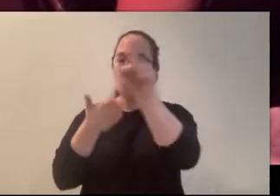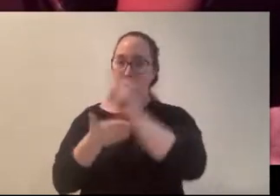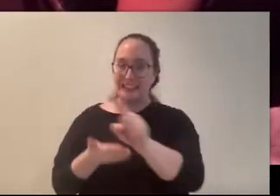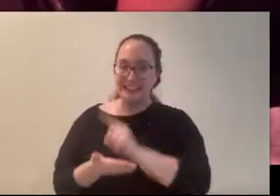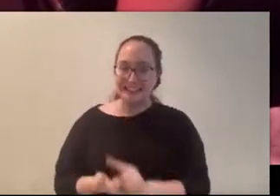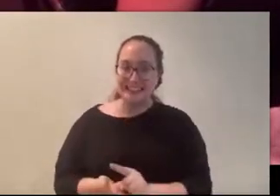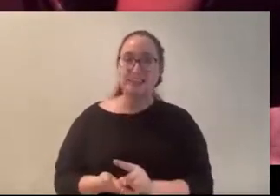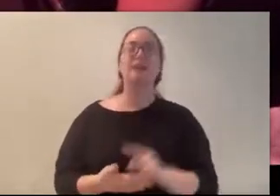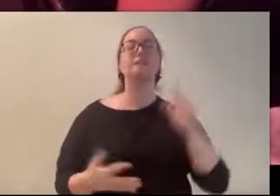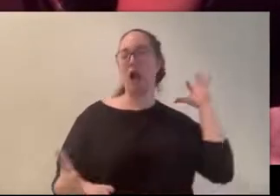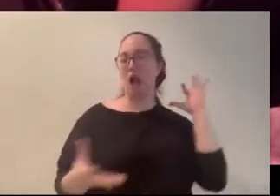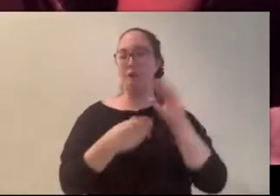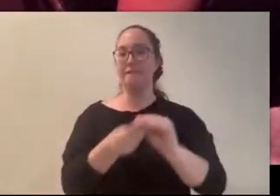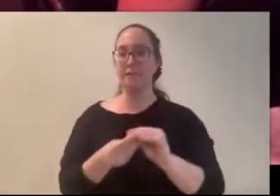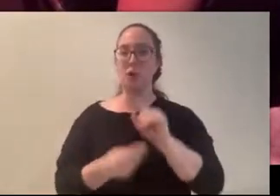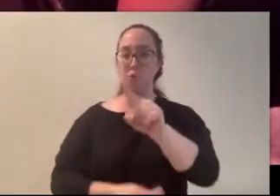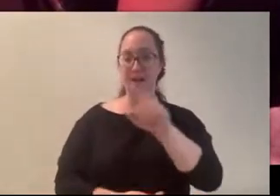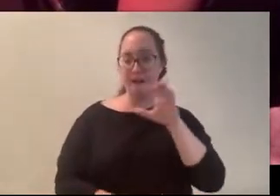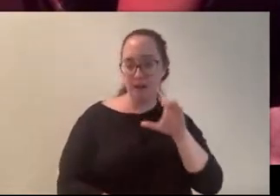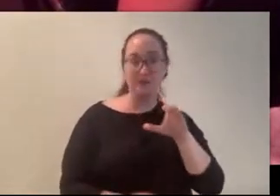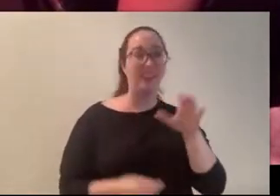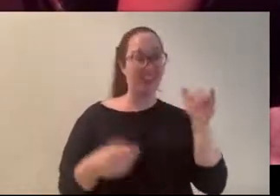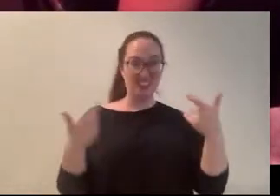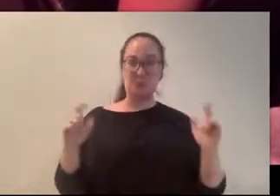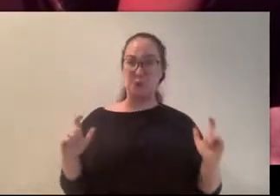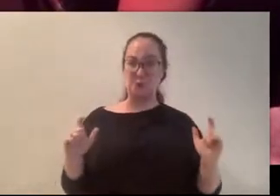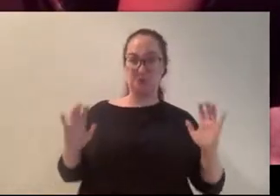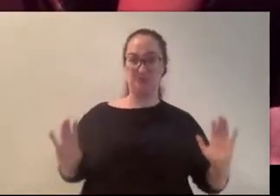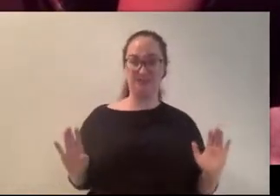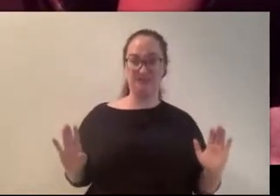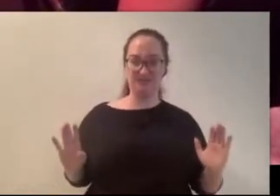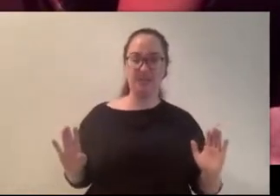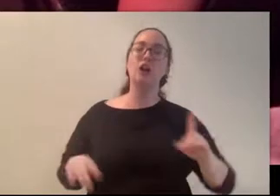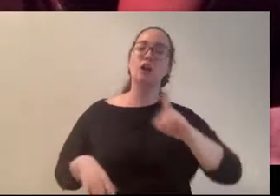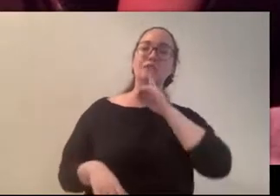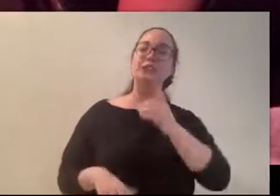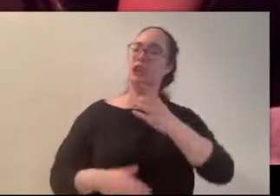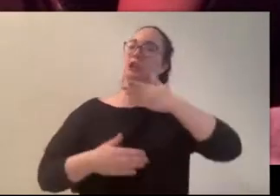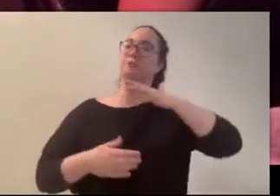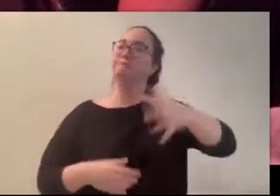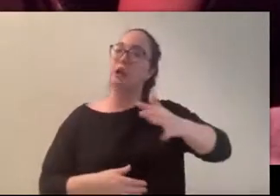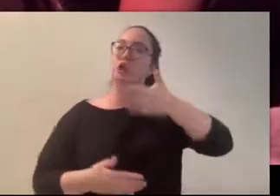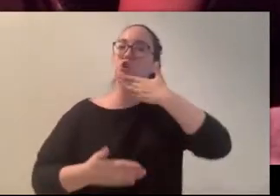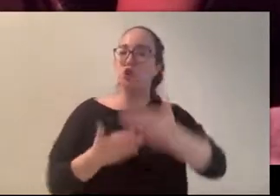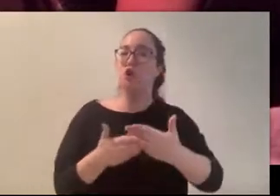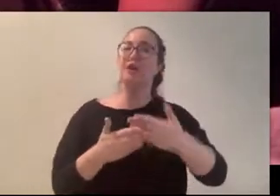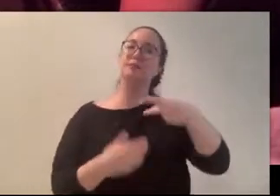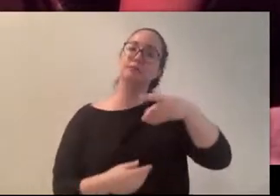total. That's big okay, because to be a decent podcast you need to be like over like 26/30.